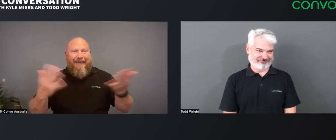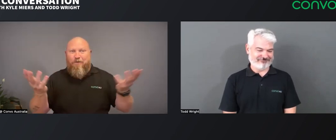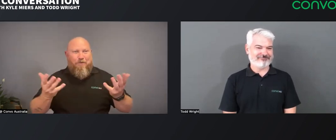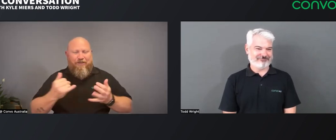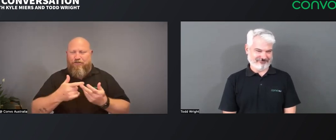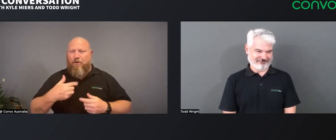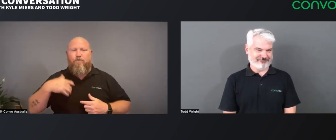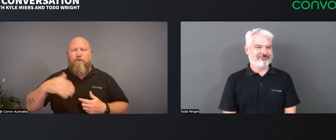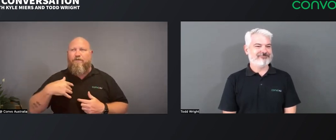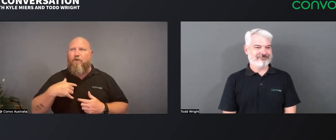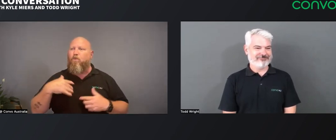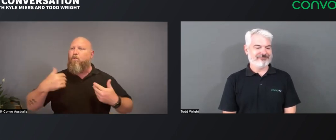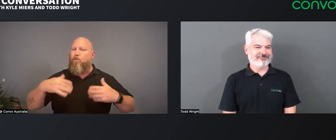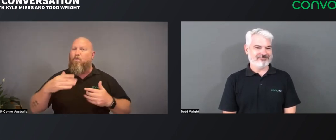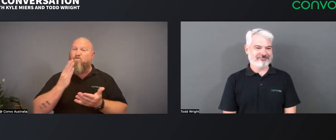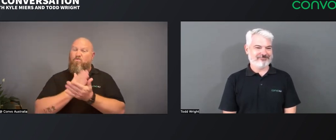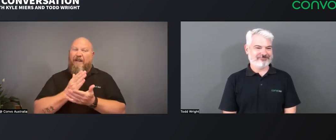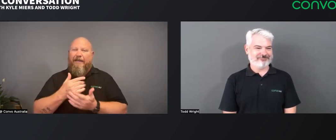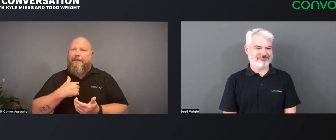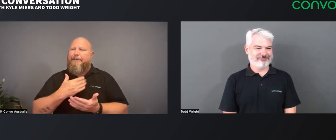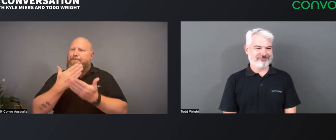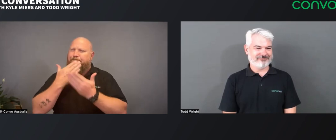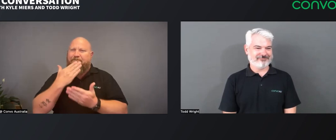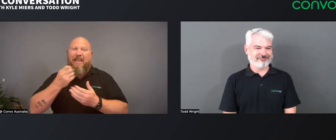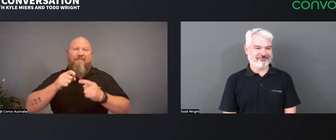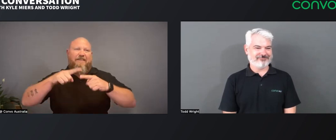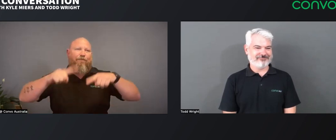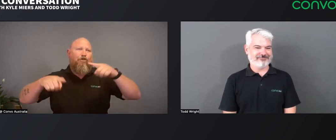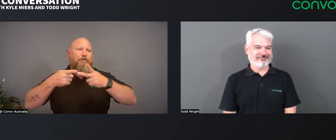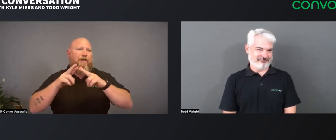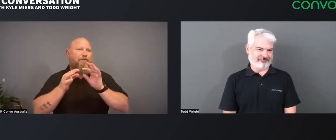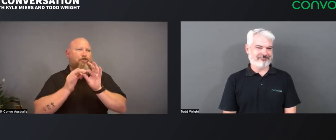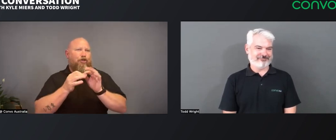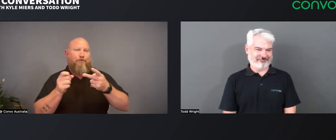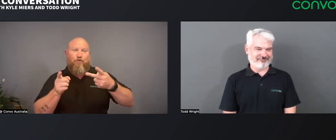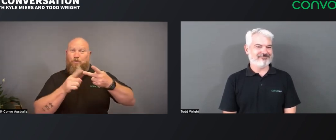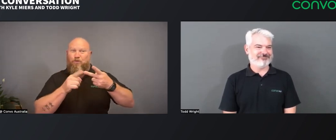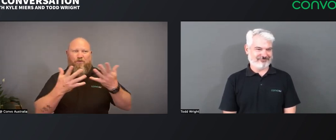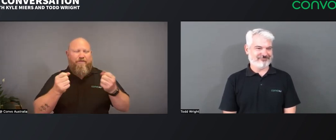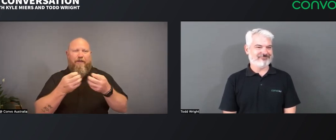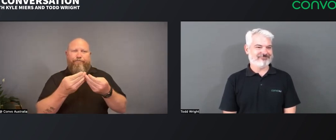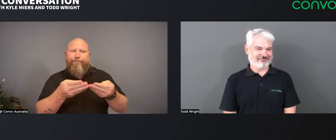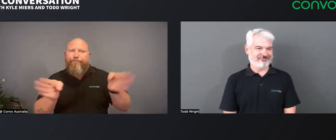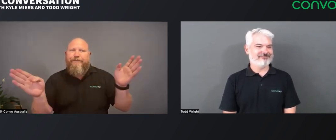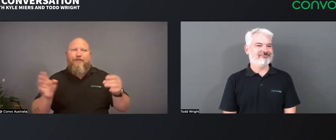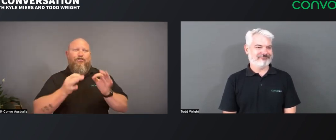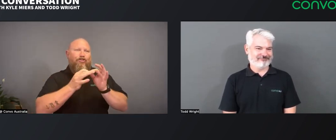Anytime. Anywhere. That was really pivotal. We also have huge diversity in our interpreting team,